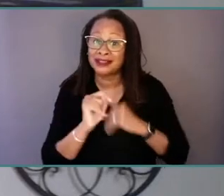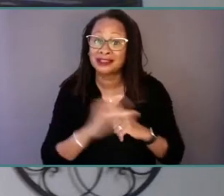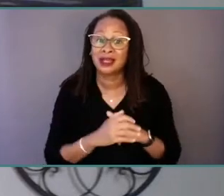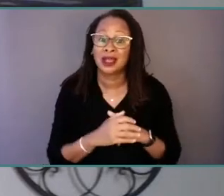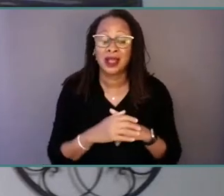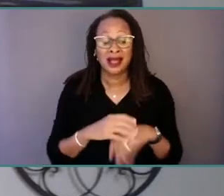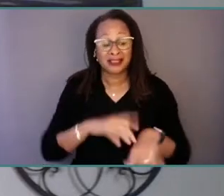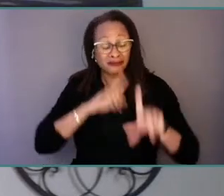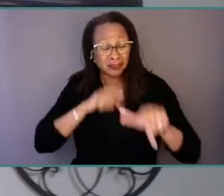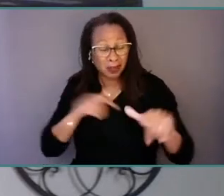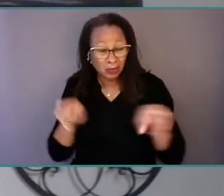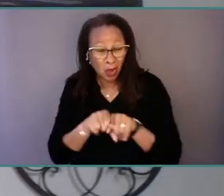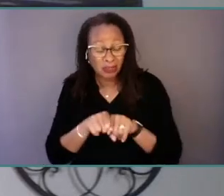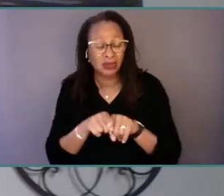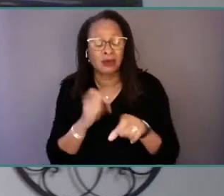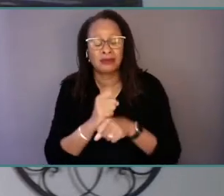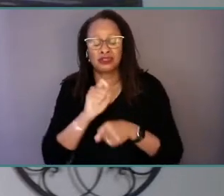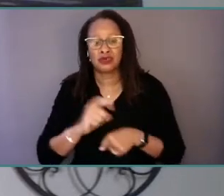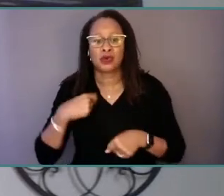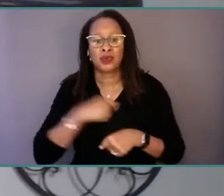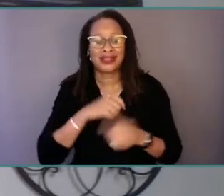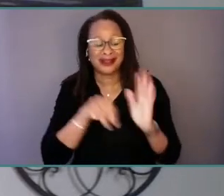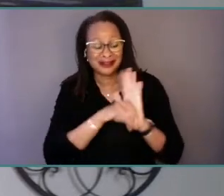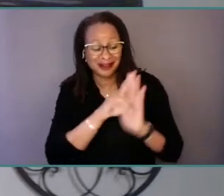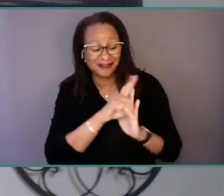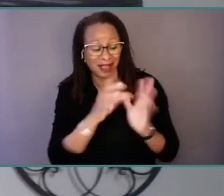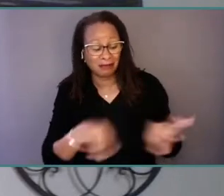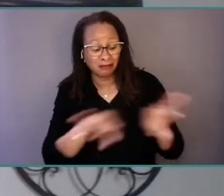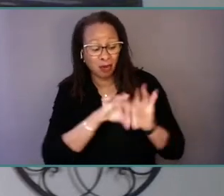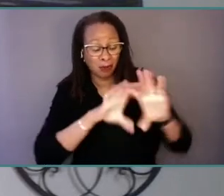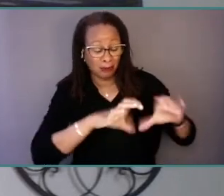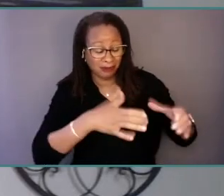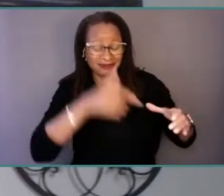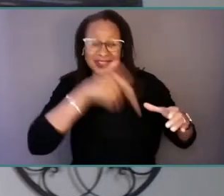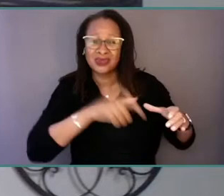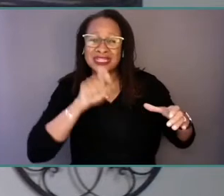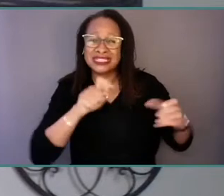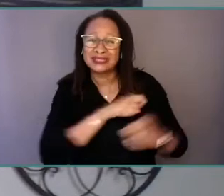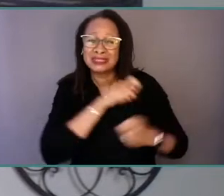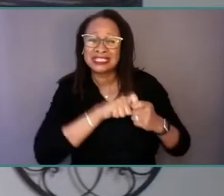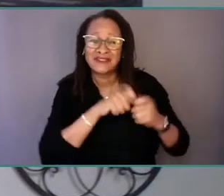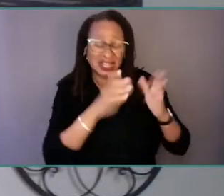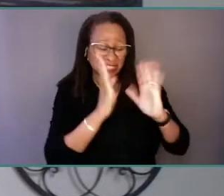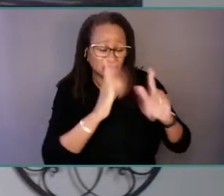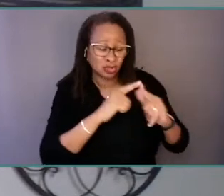key populations that require specific attention to detail so outcomes are positive and constructive.